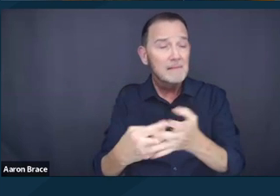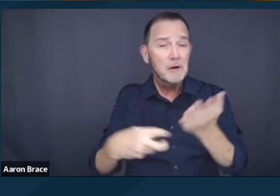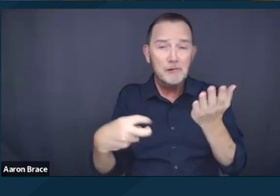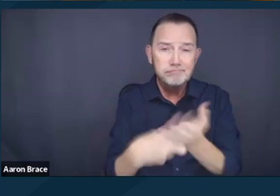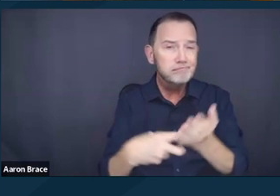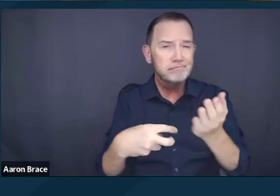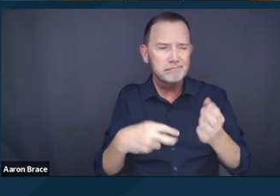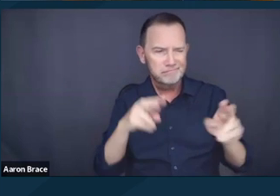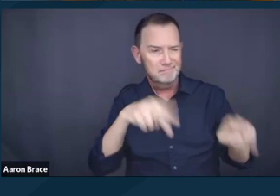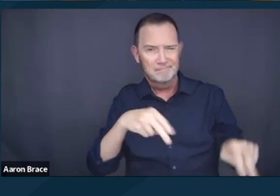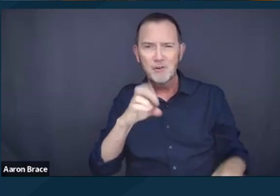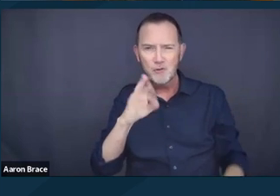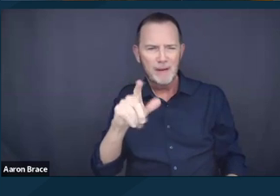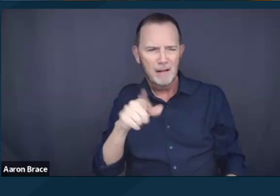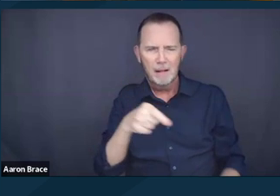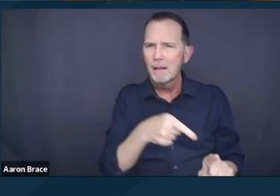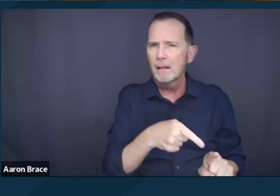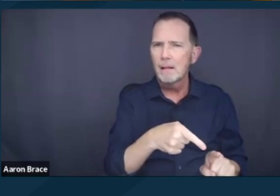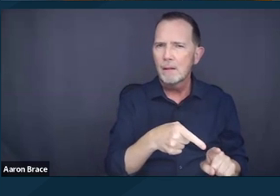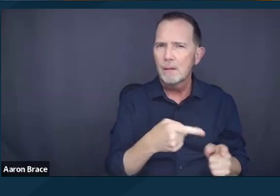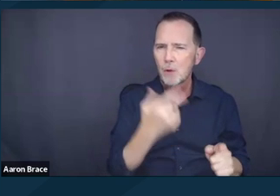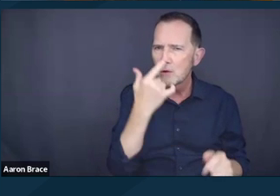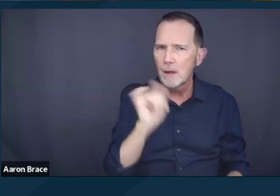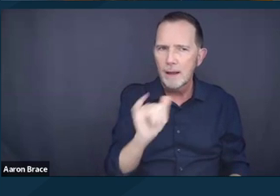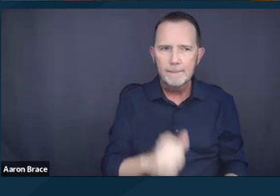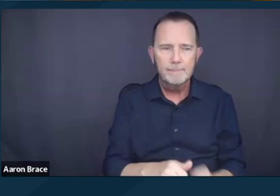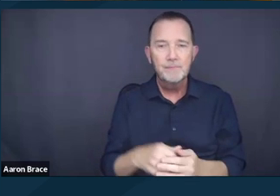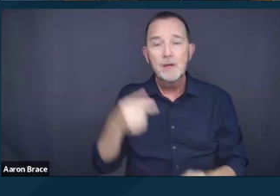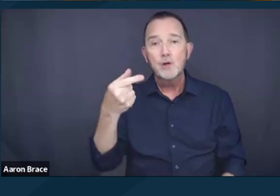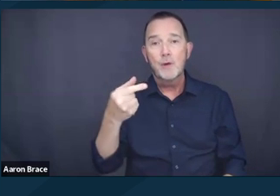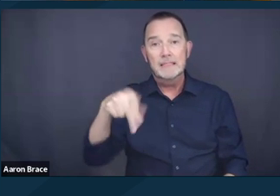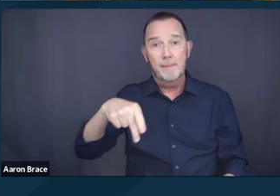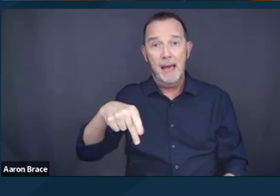While the scope of the Grants Pass ruling concerned explicit acts of ticketing,